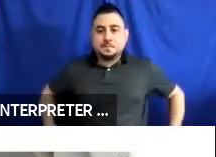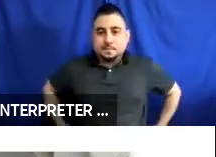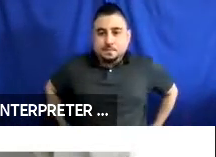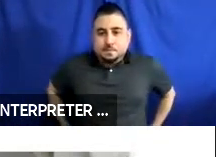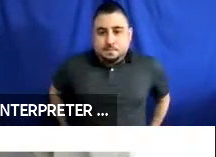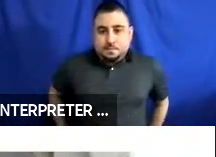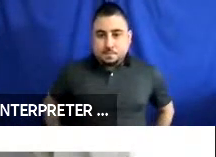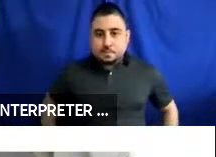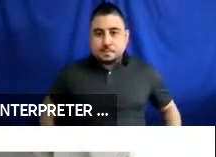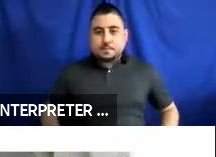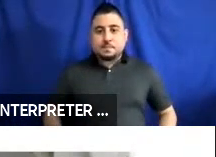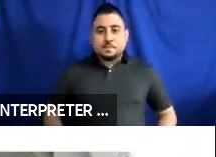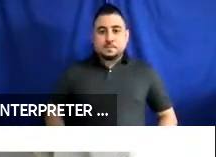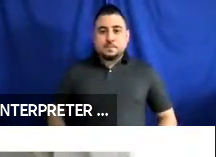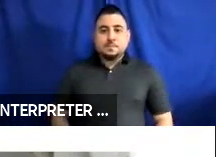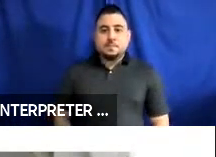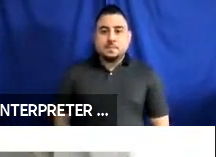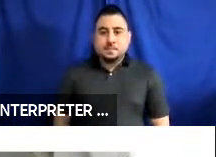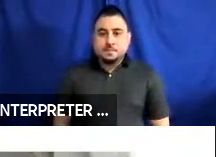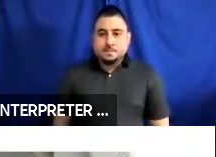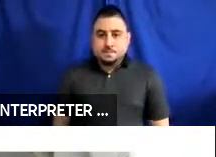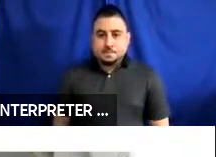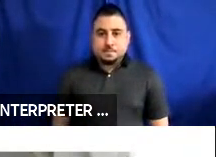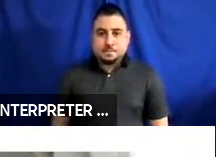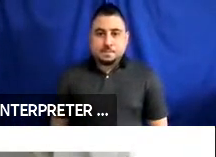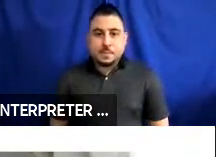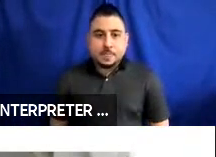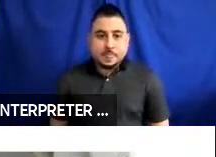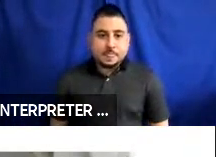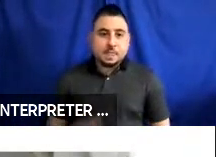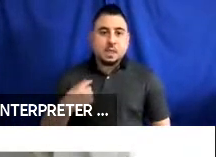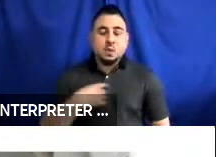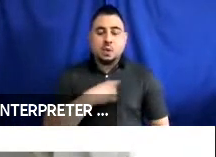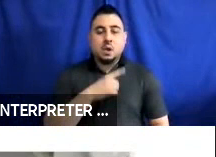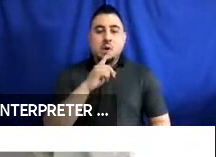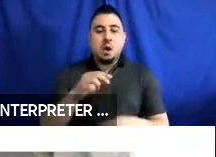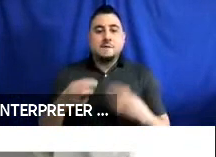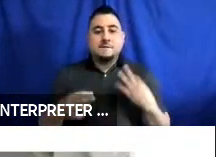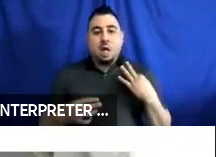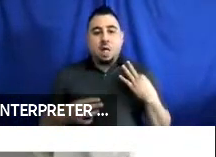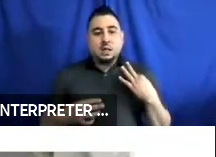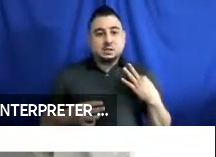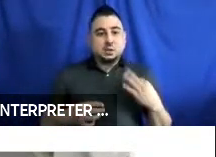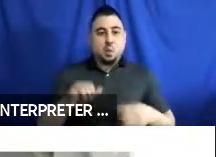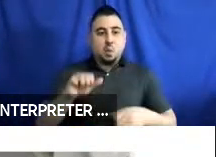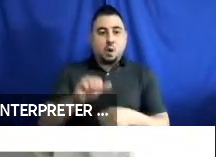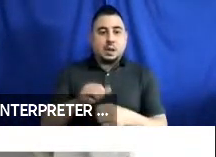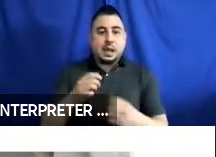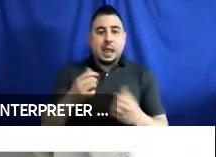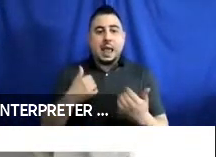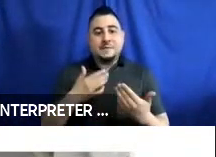So, we have working on, we have had volunteers come in and address the system and so we are